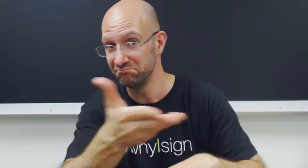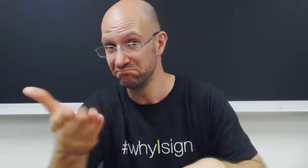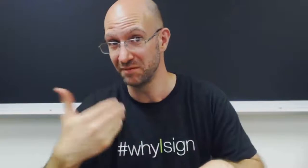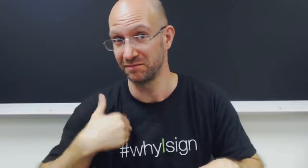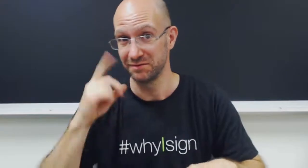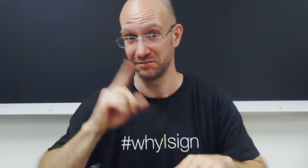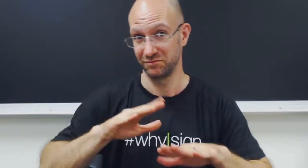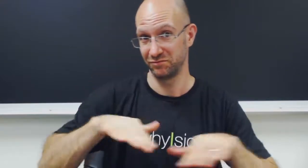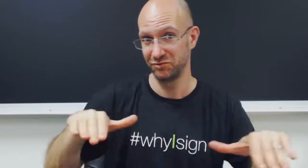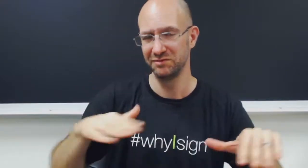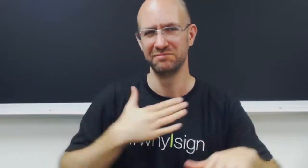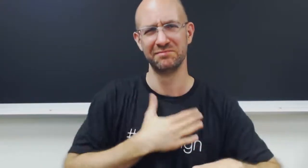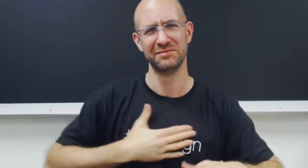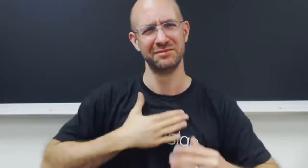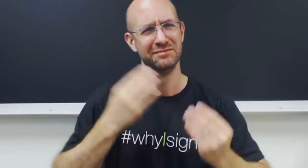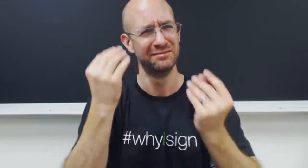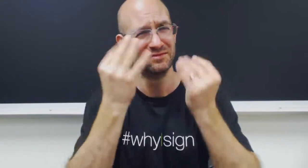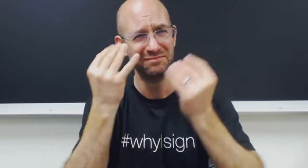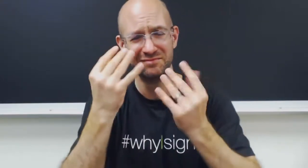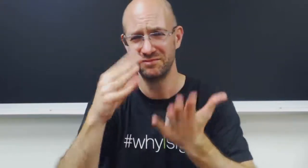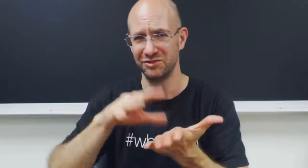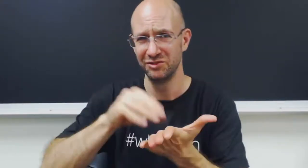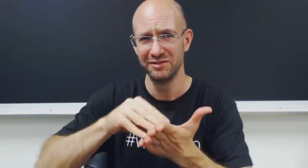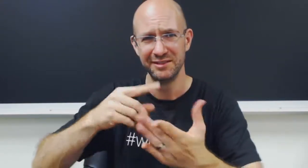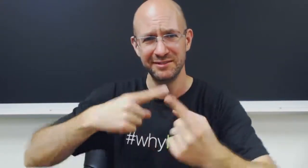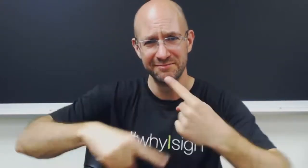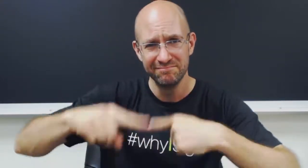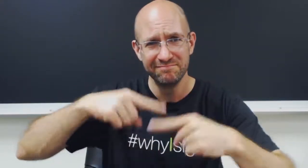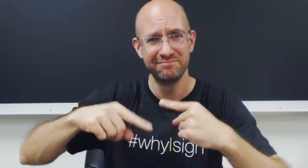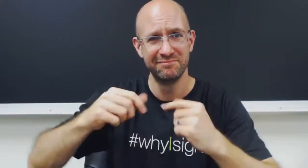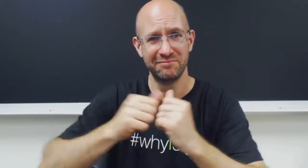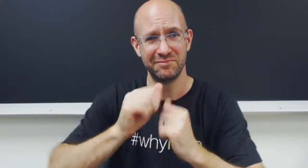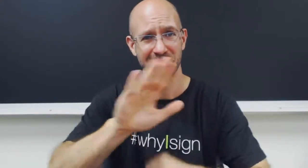if you have Deaf children, please think about learning sign language.